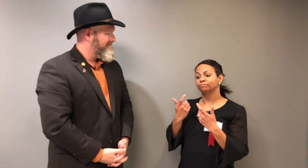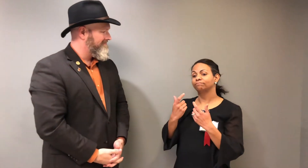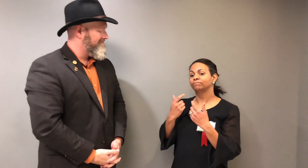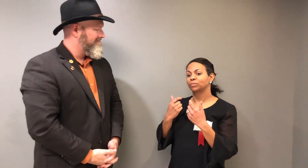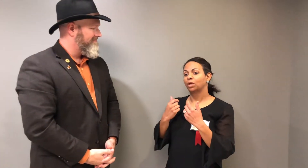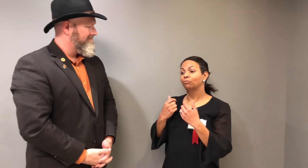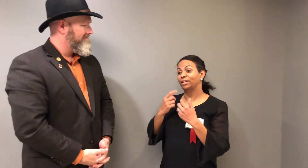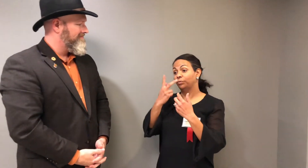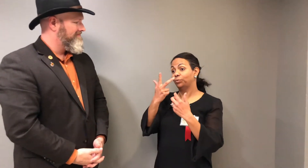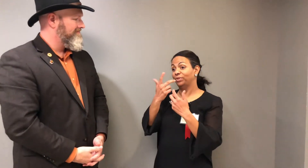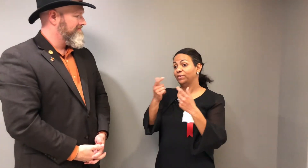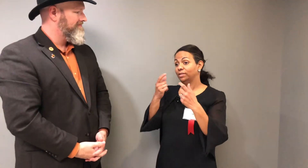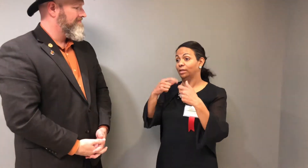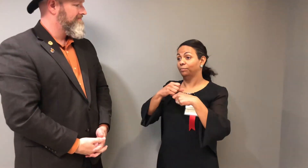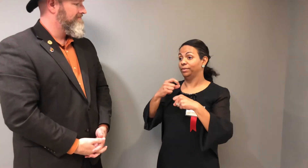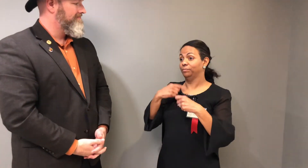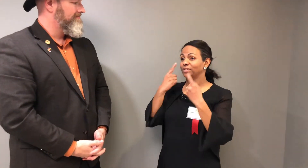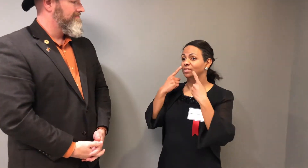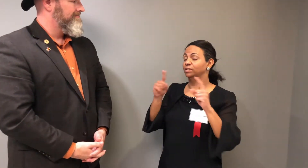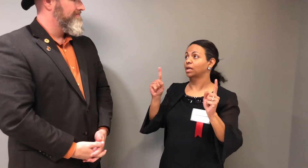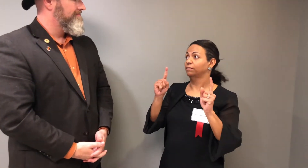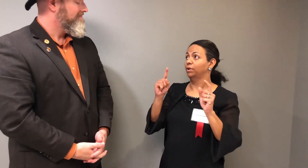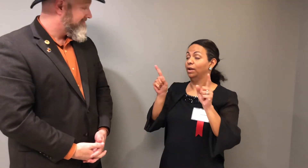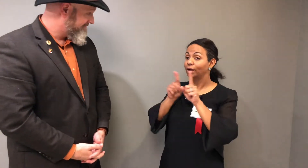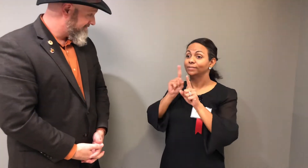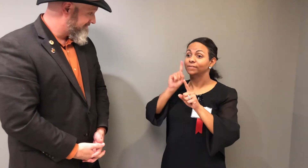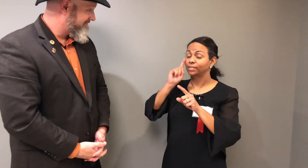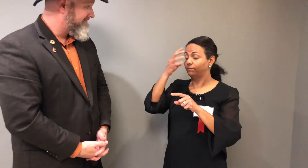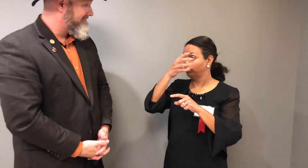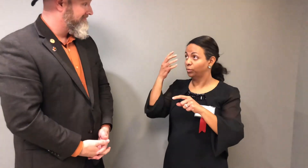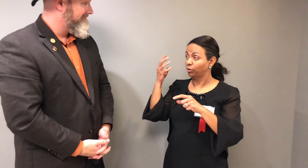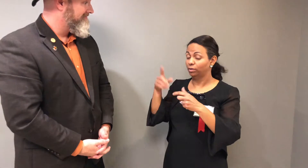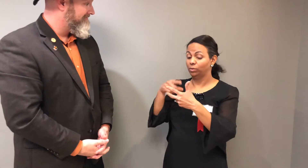Dr. Thompson-Ochoa: There were three things that helped me be successful as a Deaf immigrant.